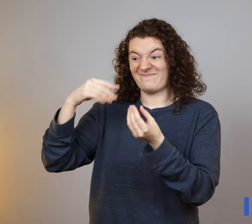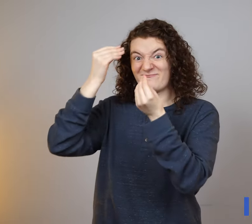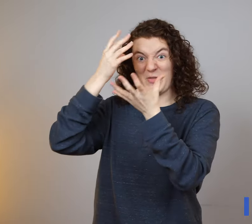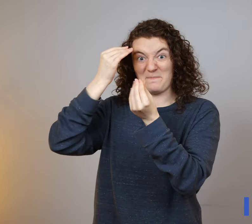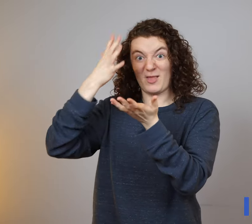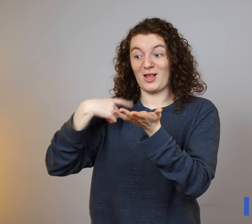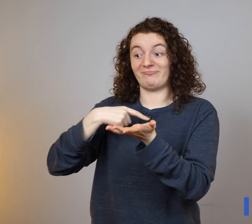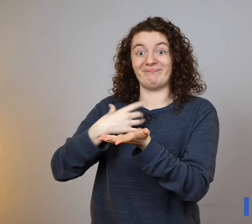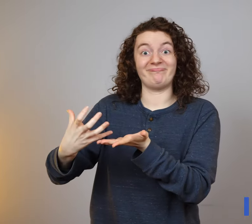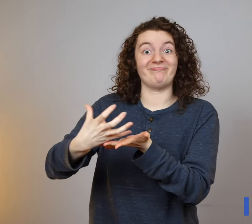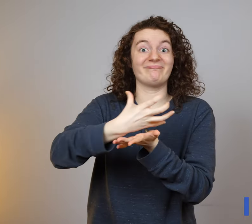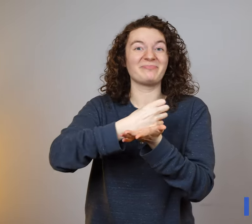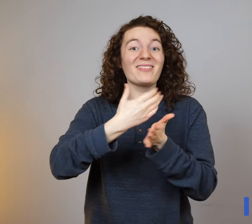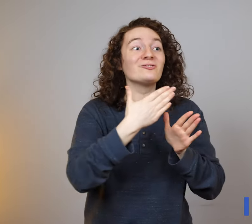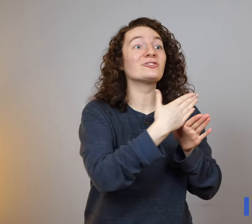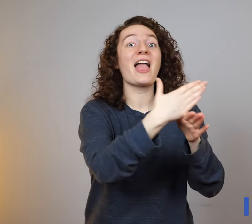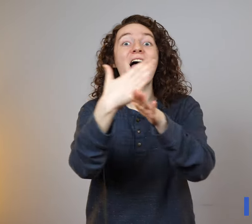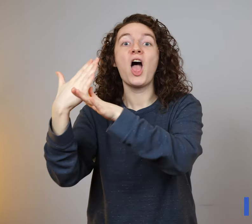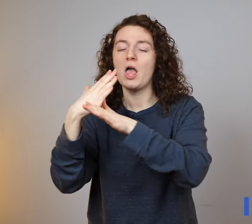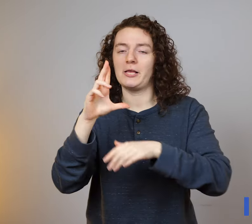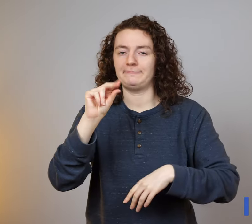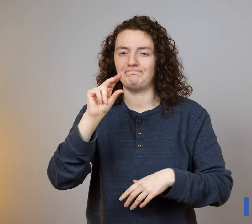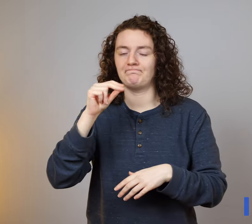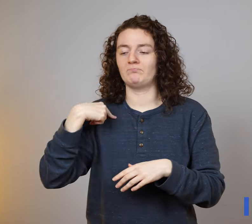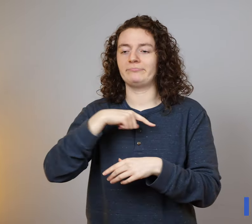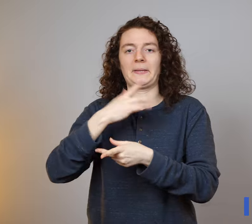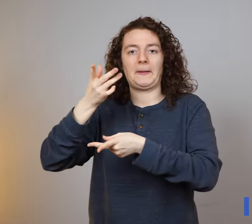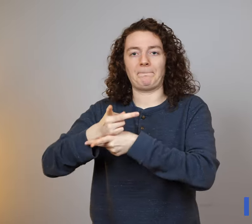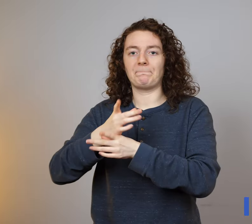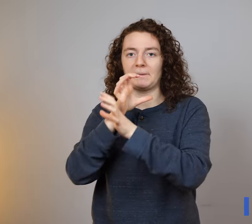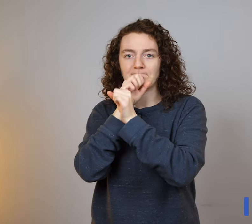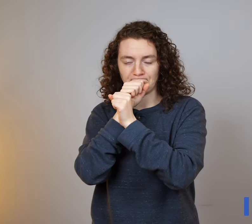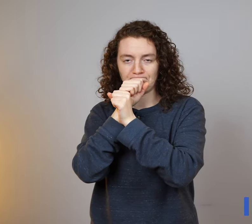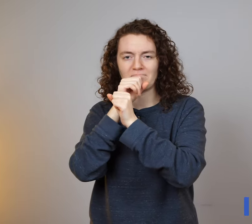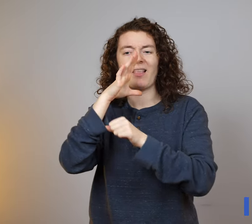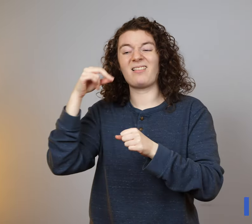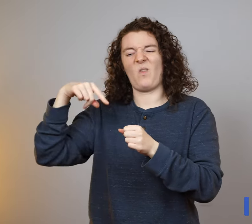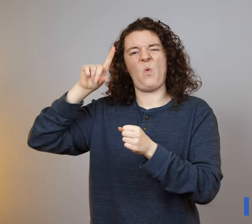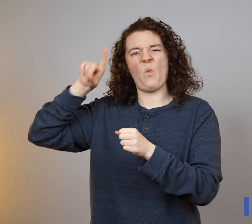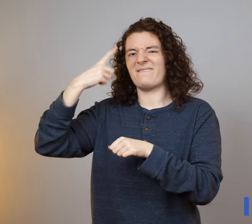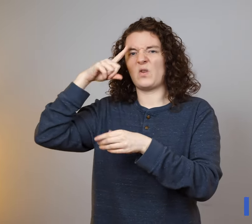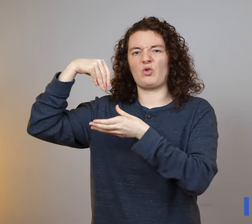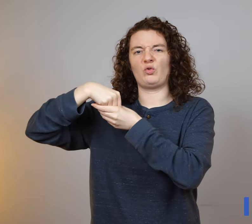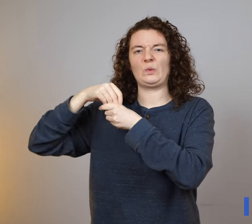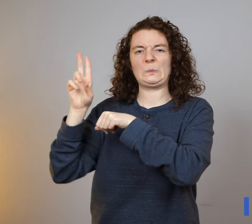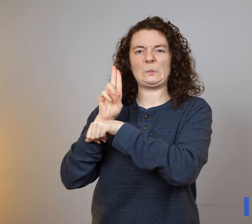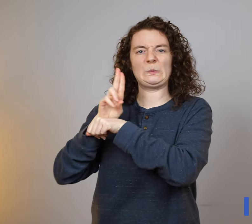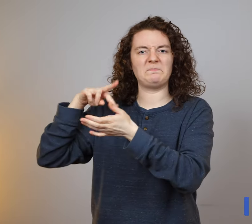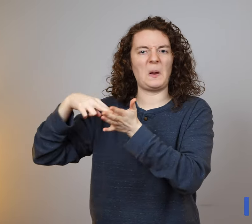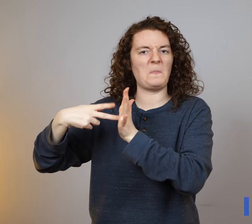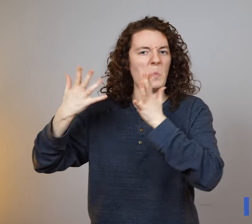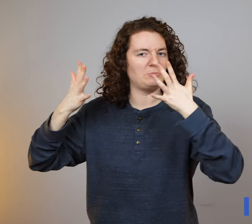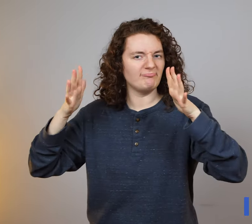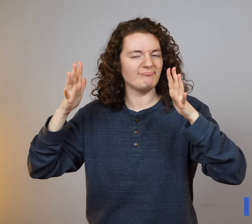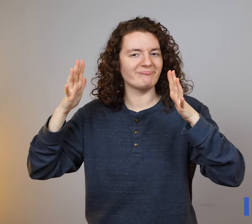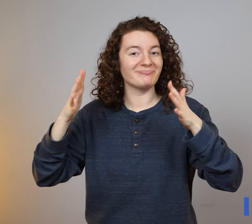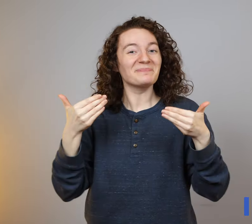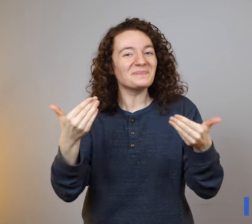All information is kept confidential and only used for internal research purposes.